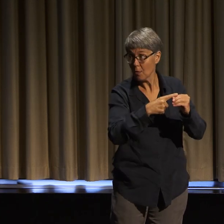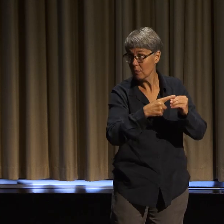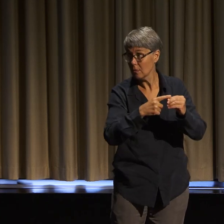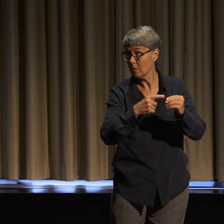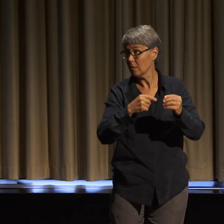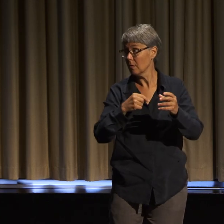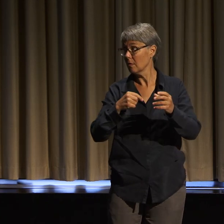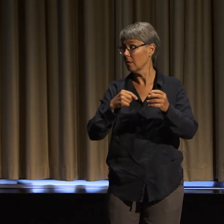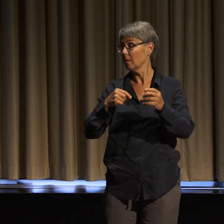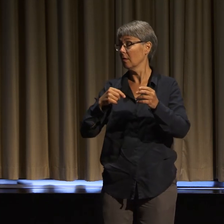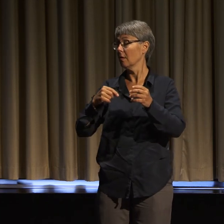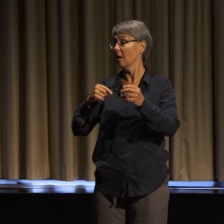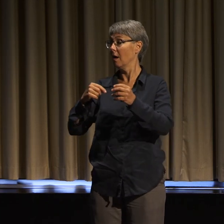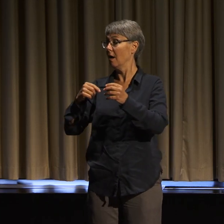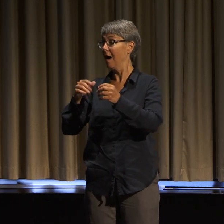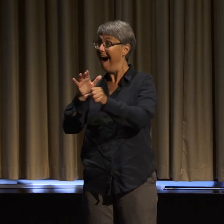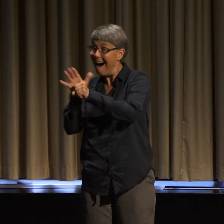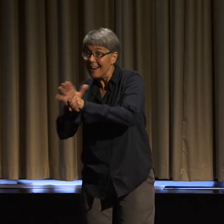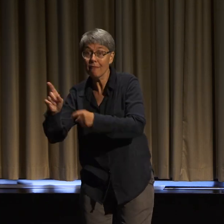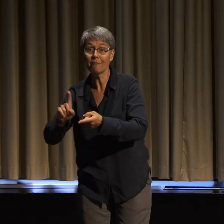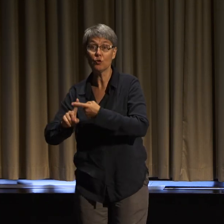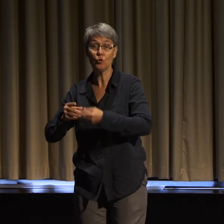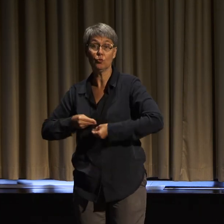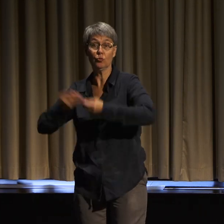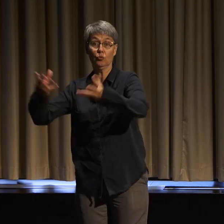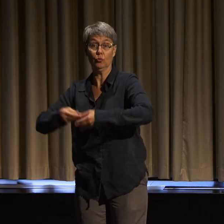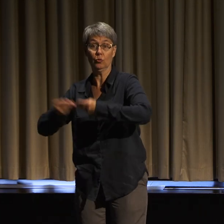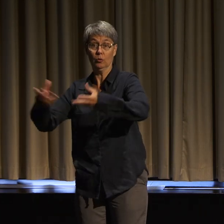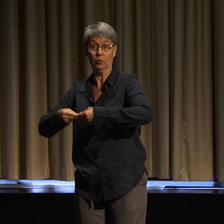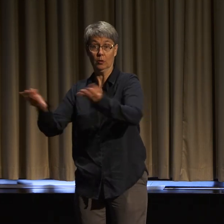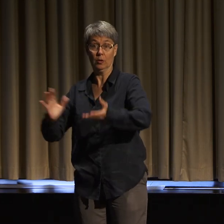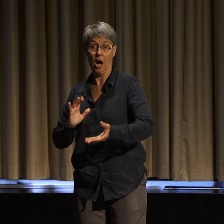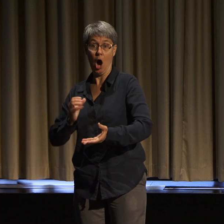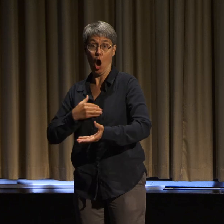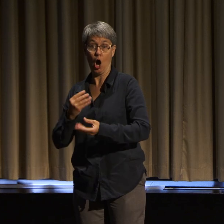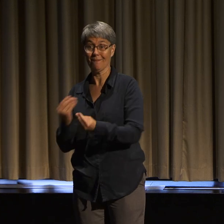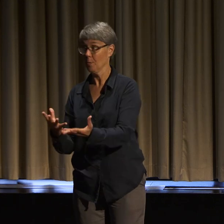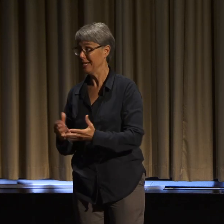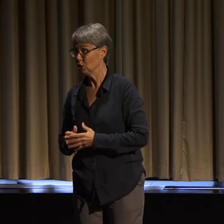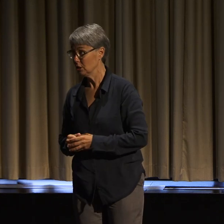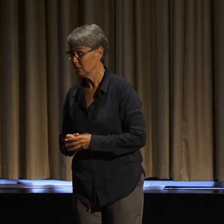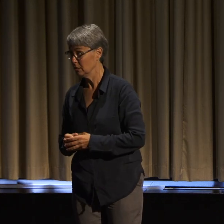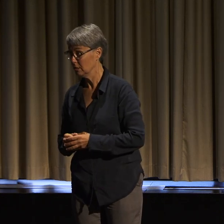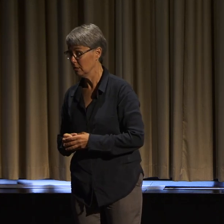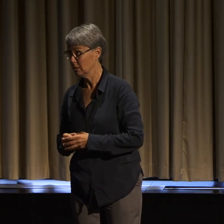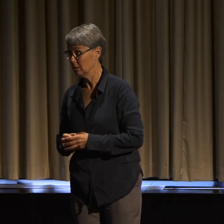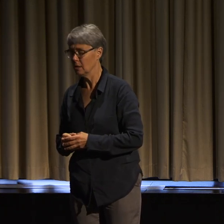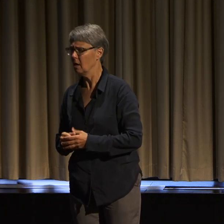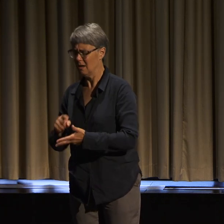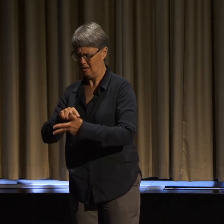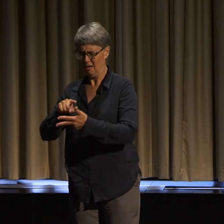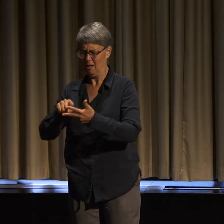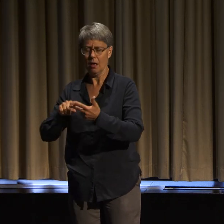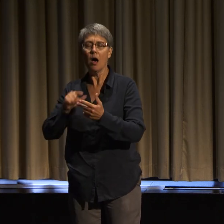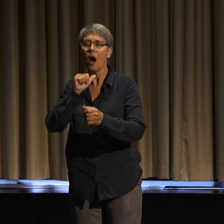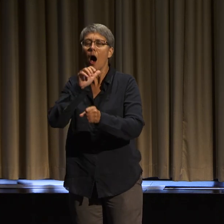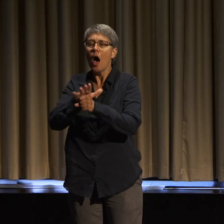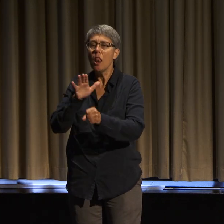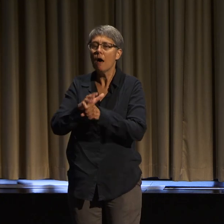But that's not even important if no one knows how to hold what we're sharing, if no one knows how to understand and fully engage